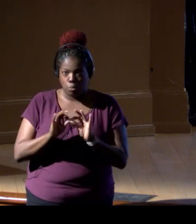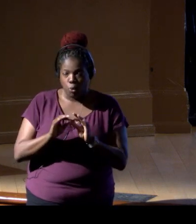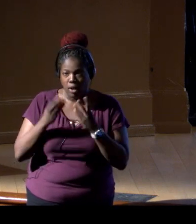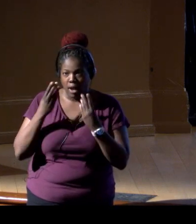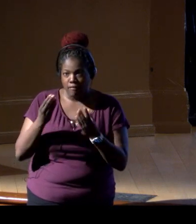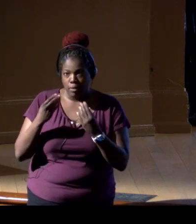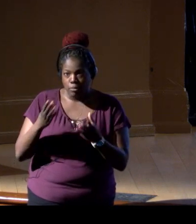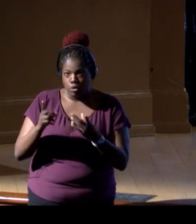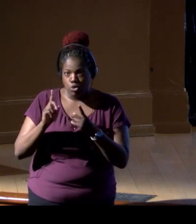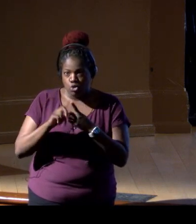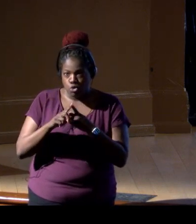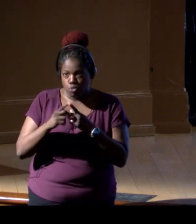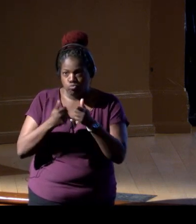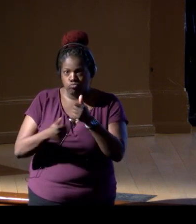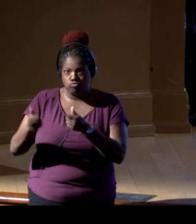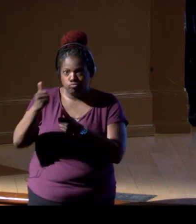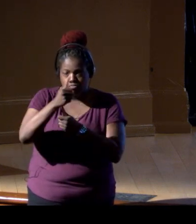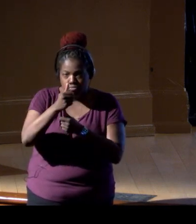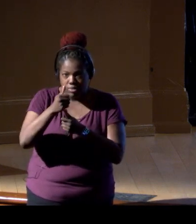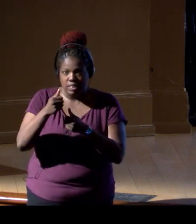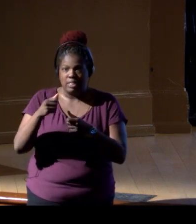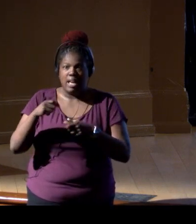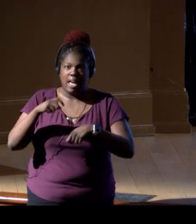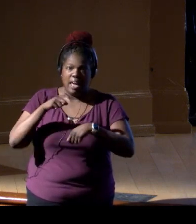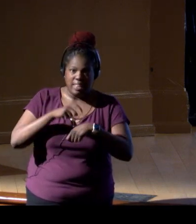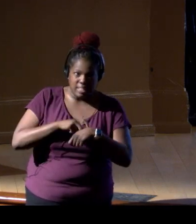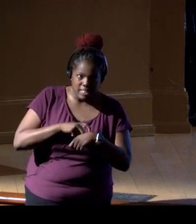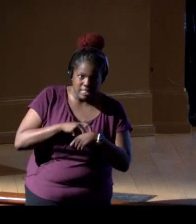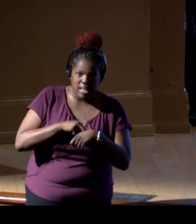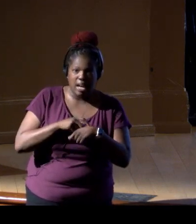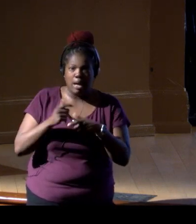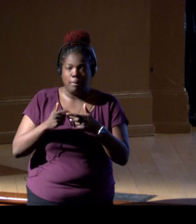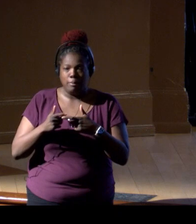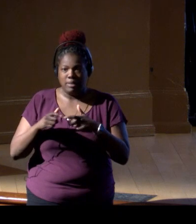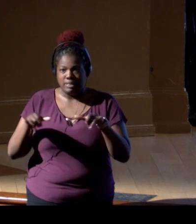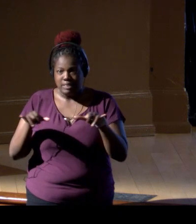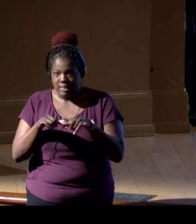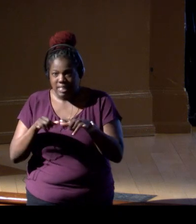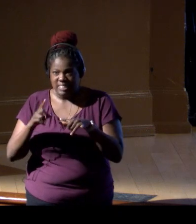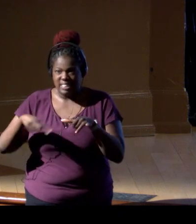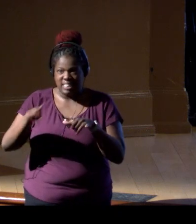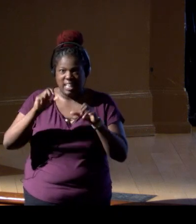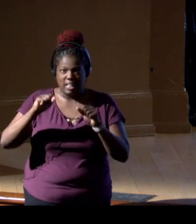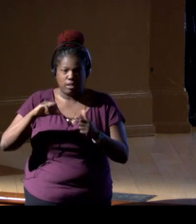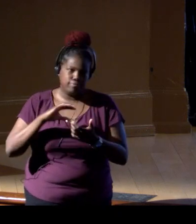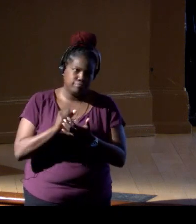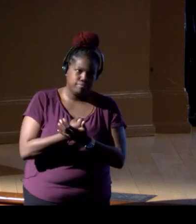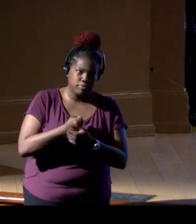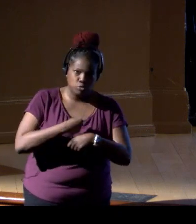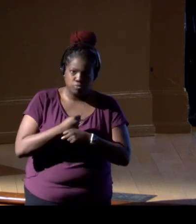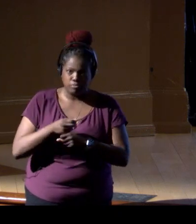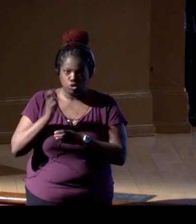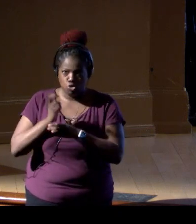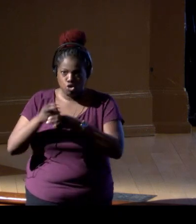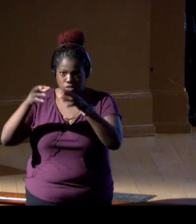to managers at the time and scale and format that they can use to make their tough decisions.